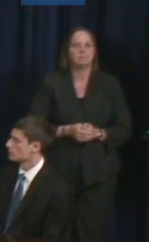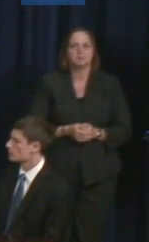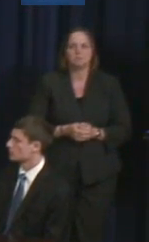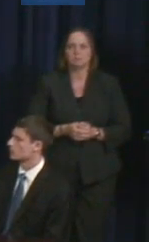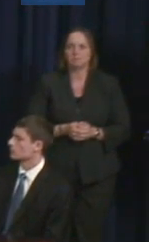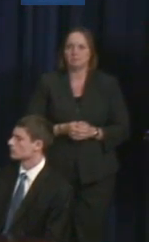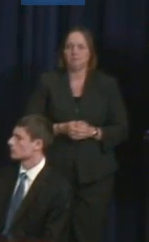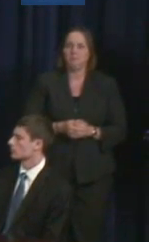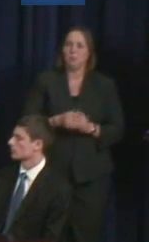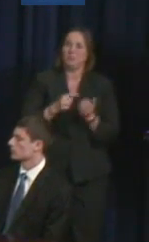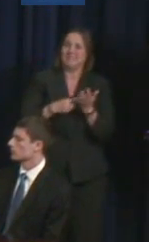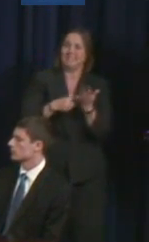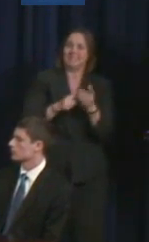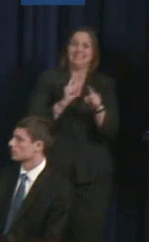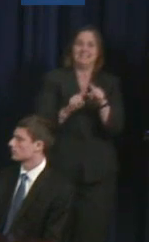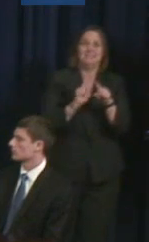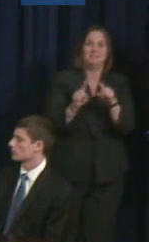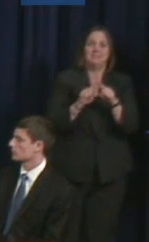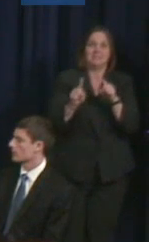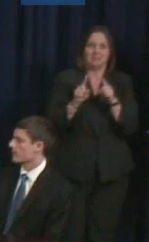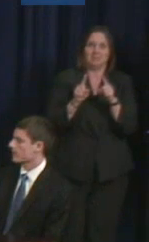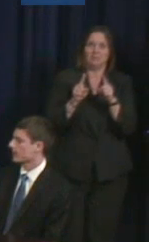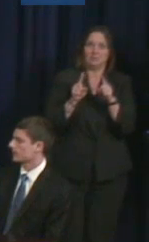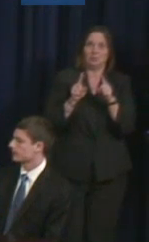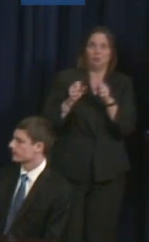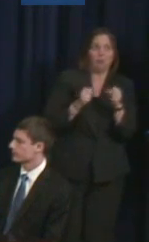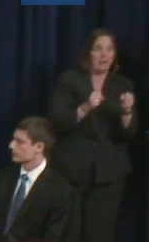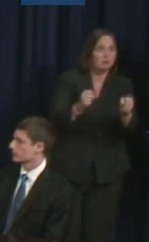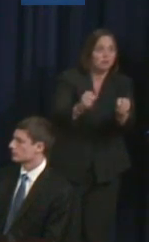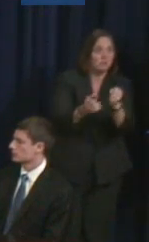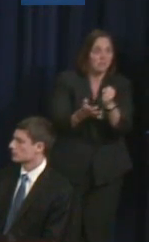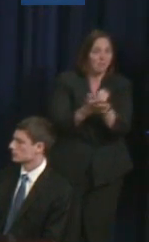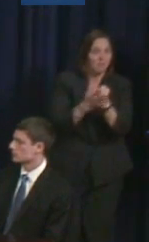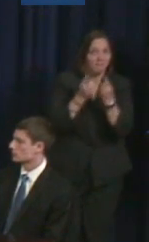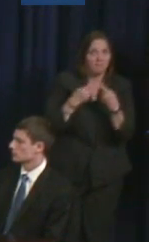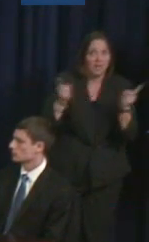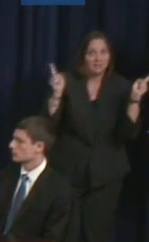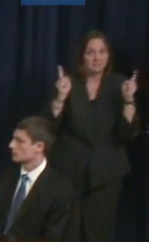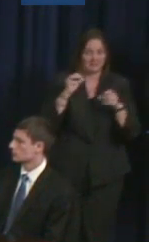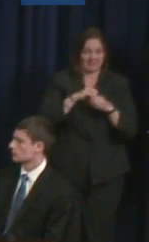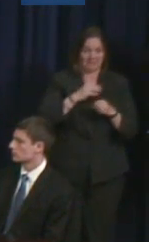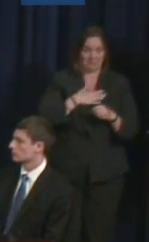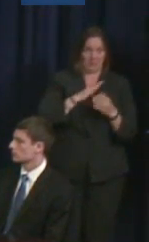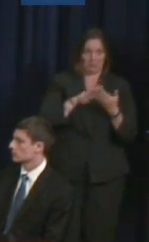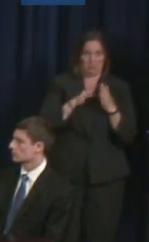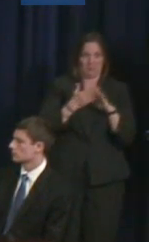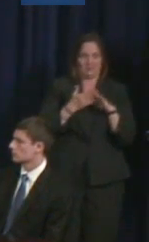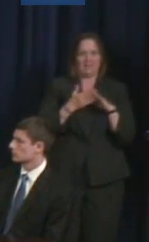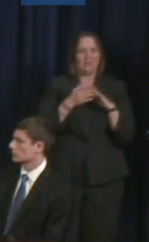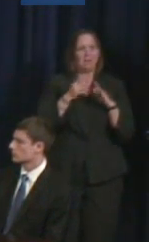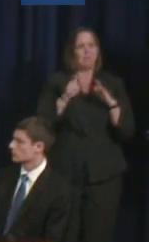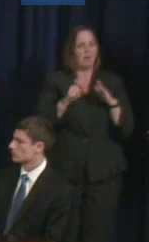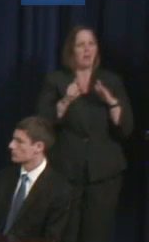really effective, in our faith community it's really been about being more public and being more vocal, just